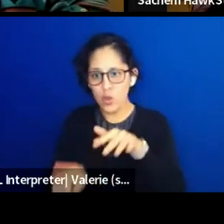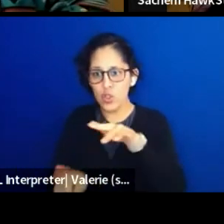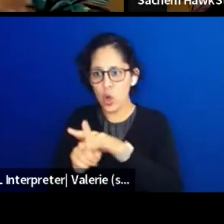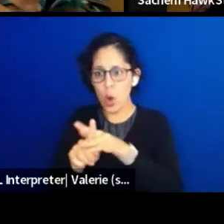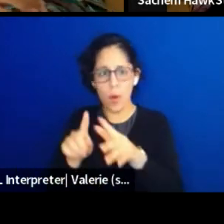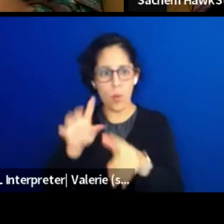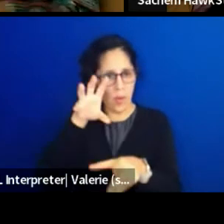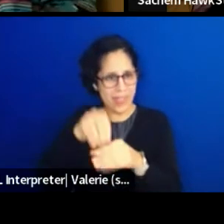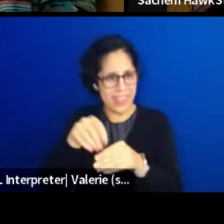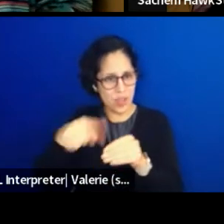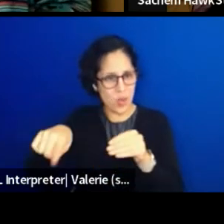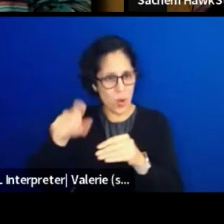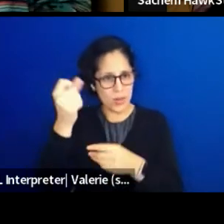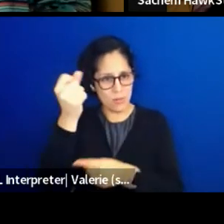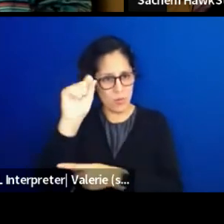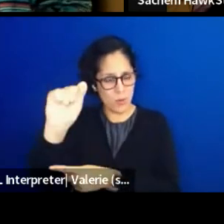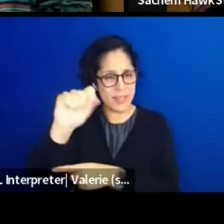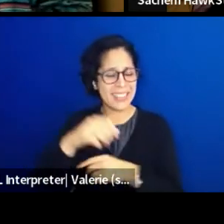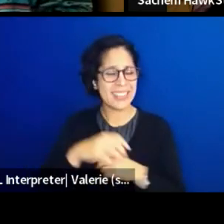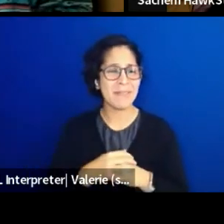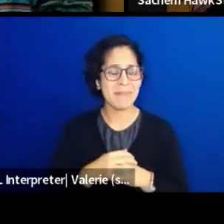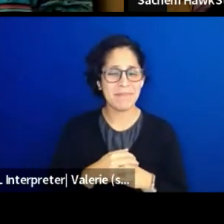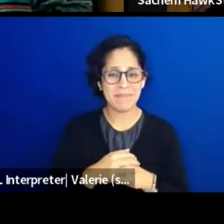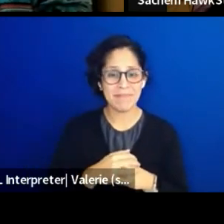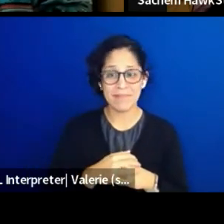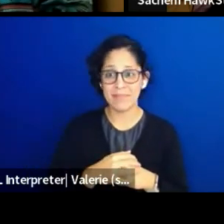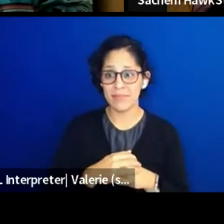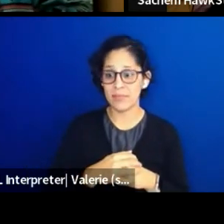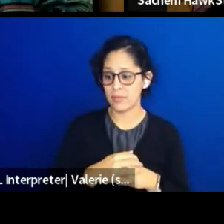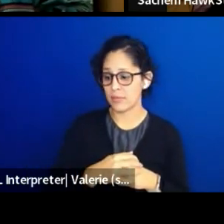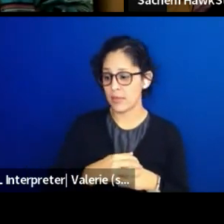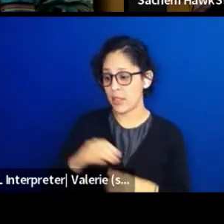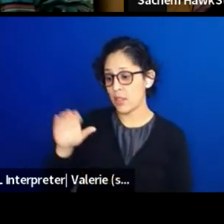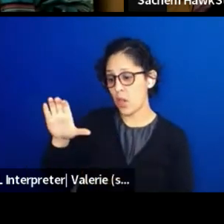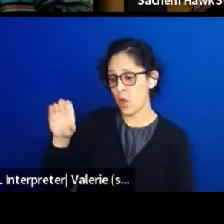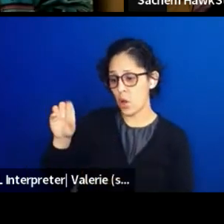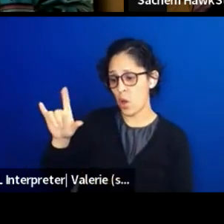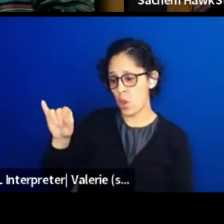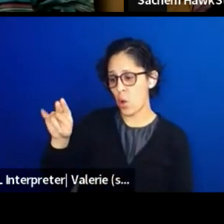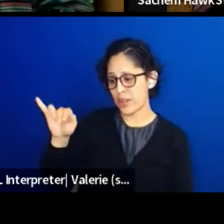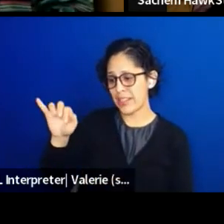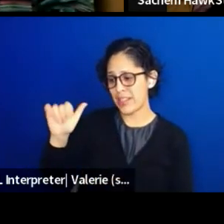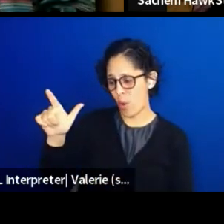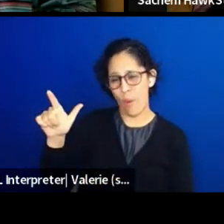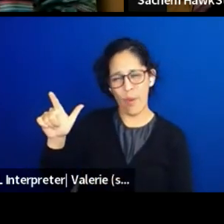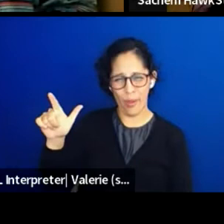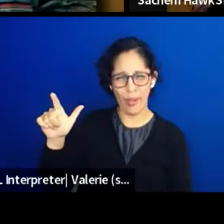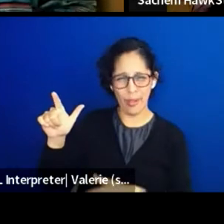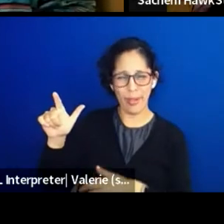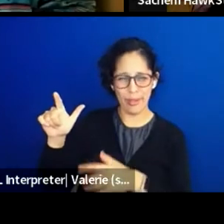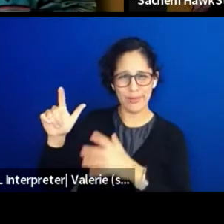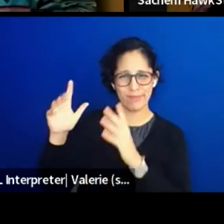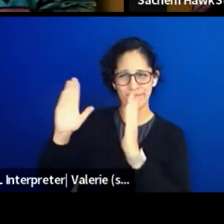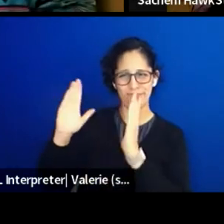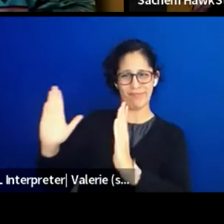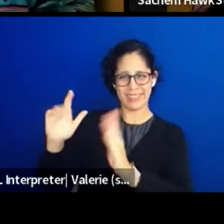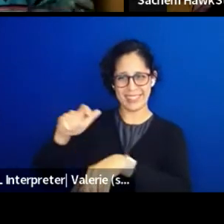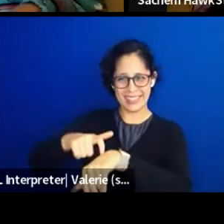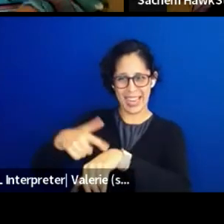We are running short on the colonial entity known as time, but I wanna make sure that we at least get a chance